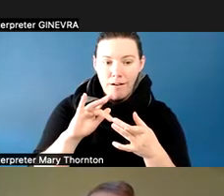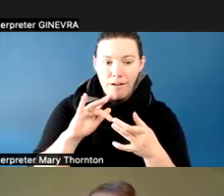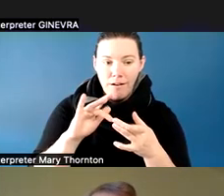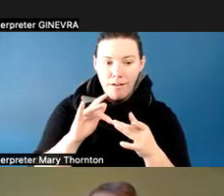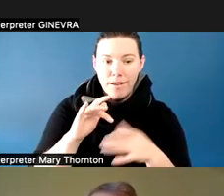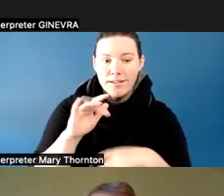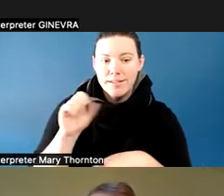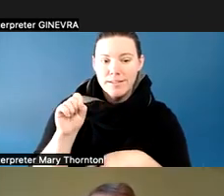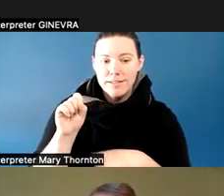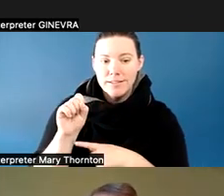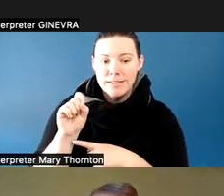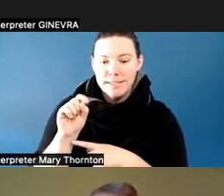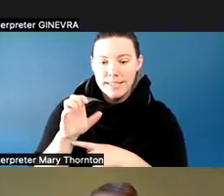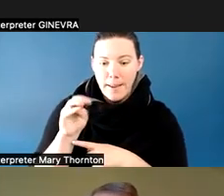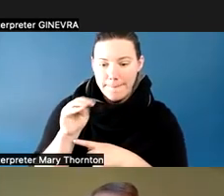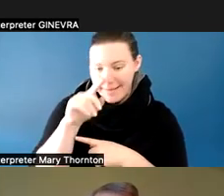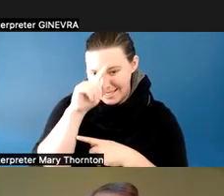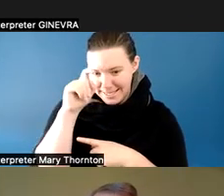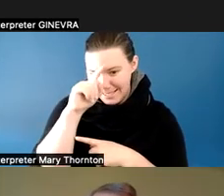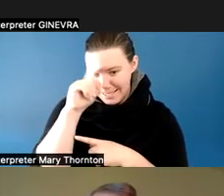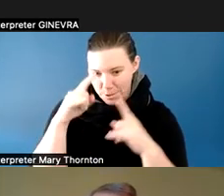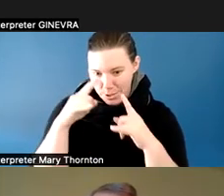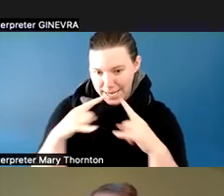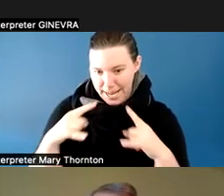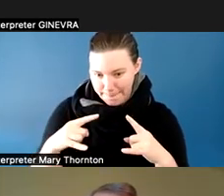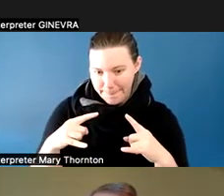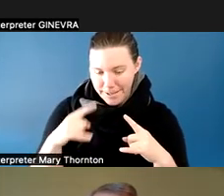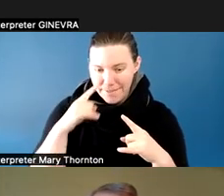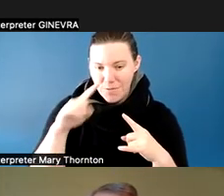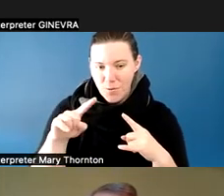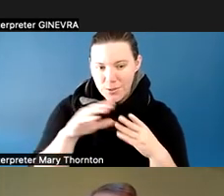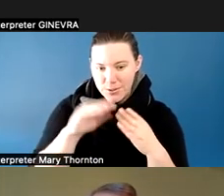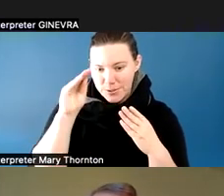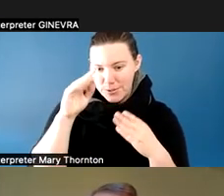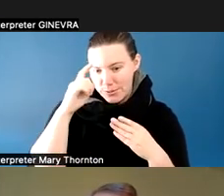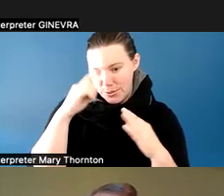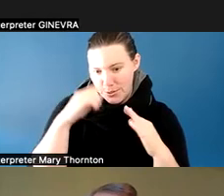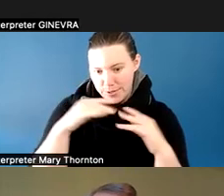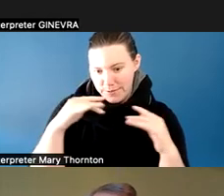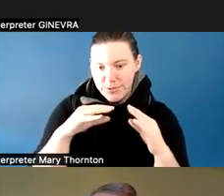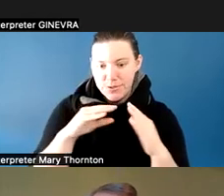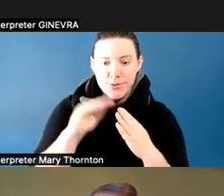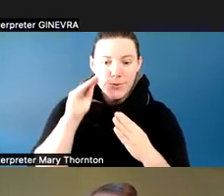So experiences working exclusively online. And our presenters are, one of my colleagues here,